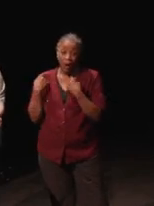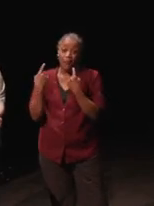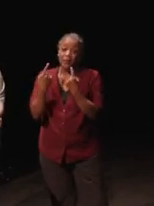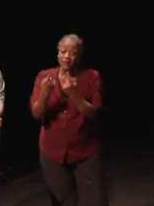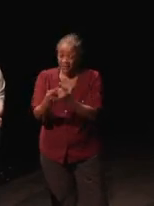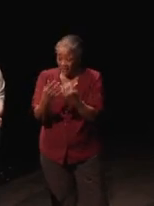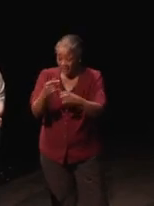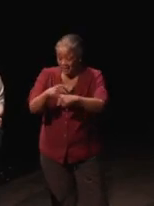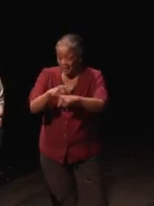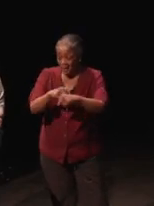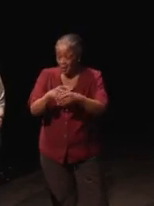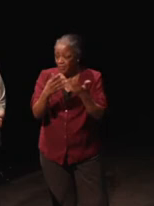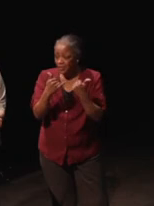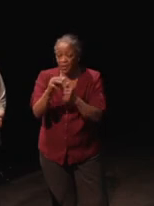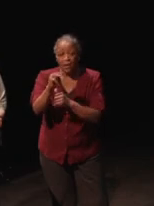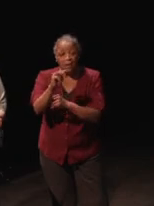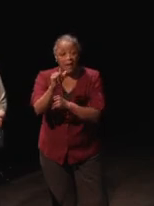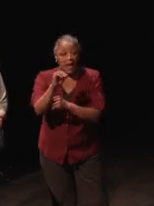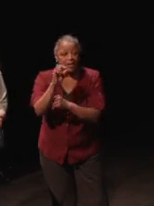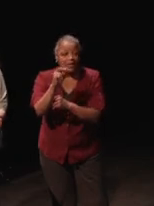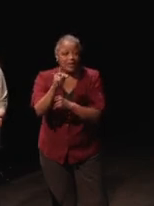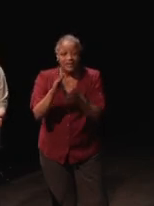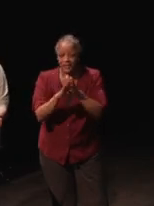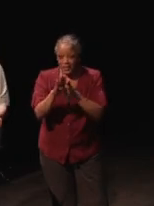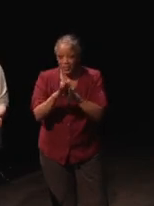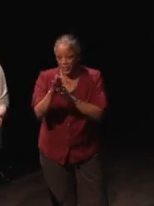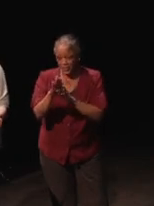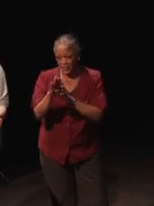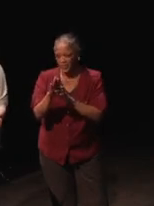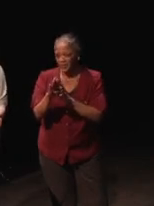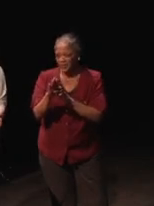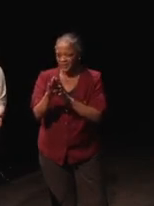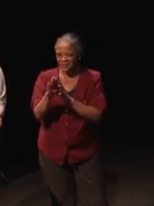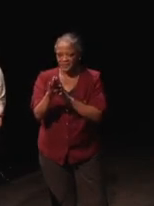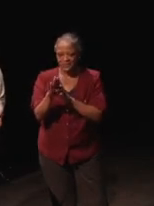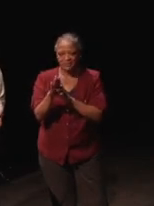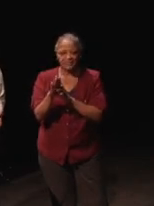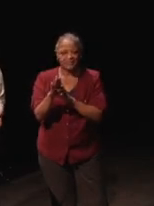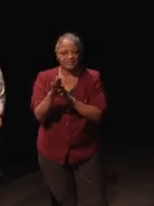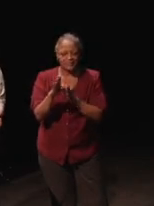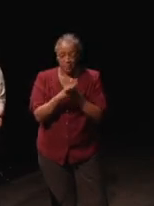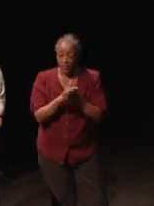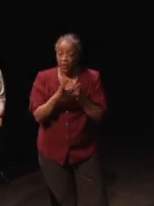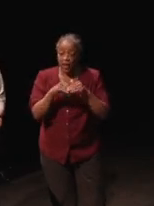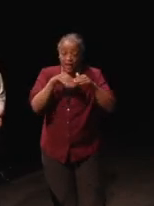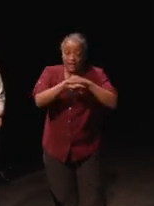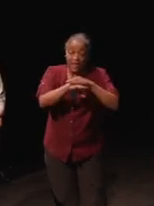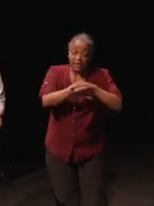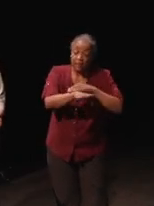I was still a mad developer. Basically this excessively was my side task.